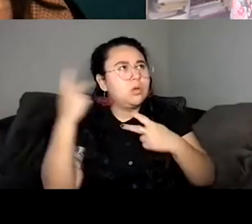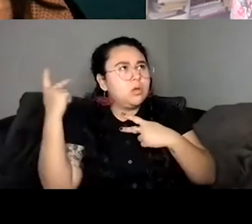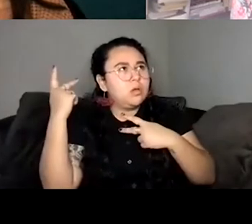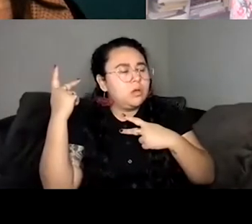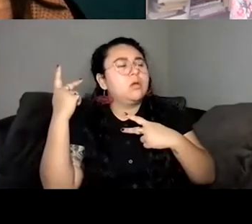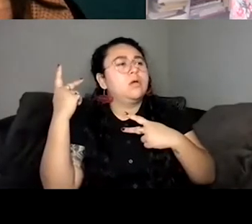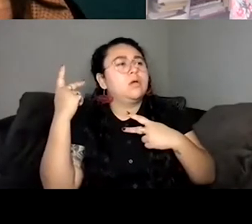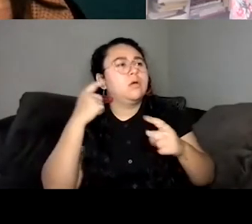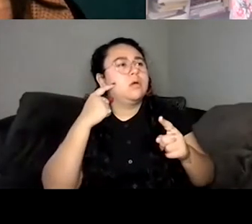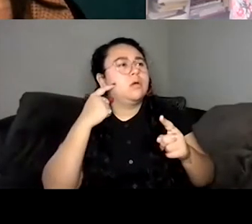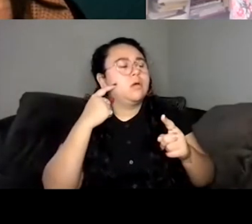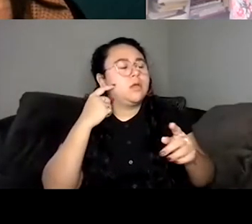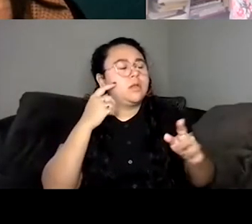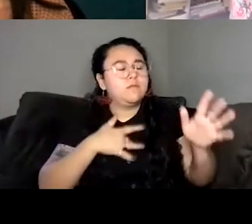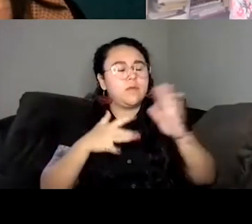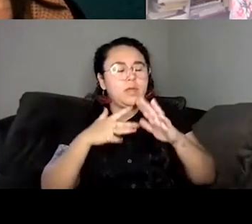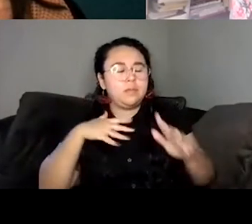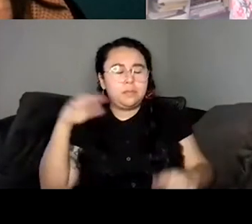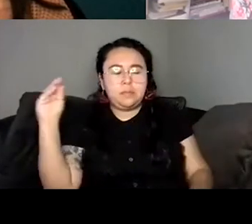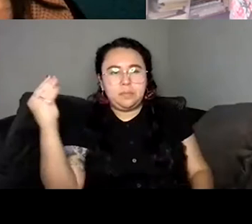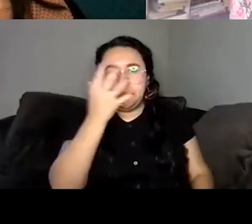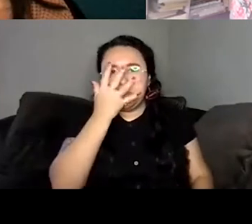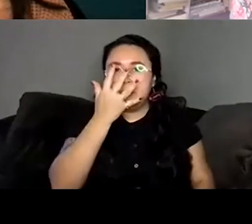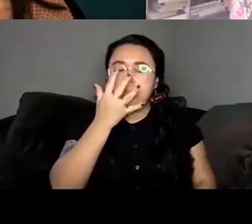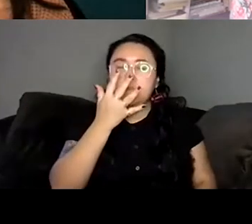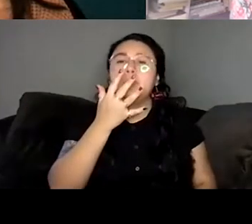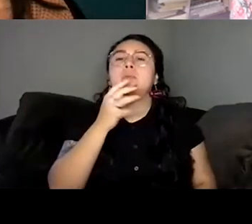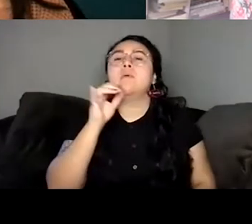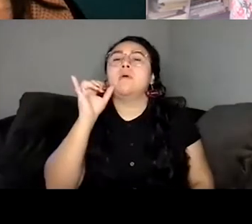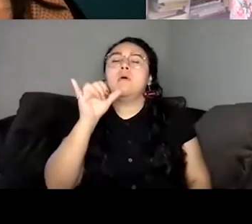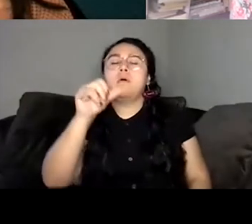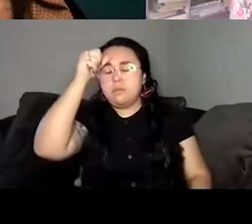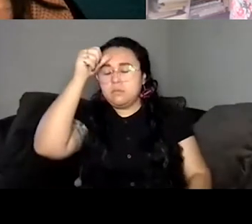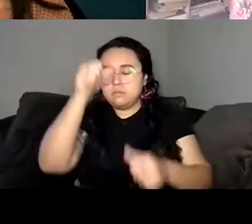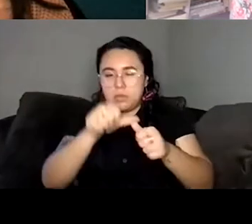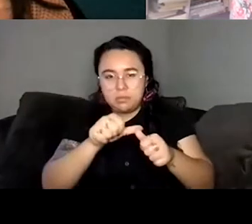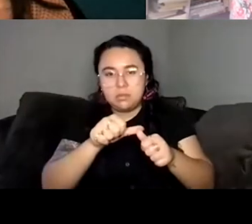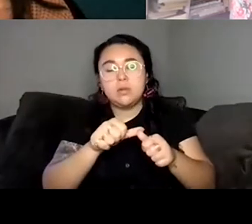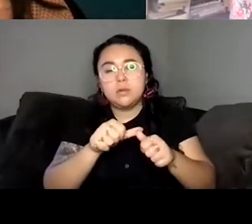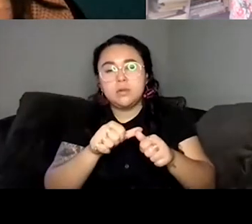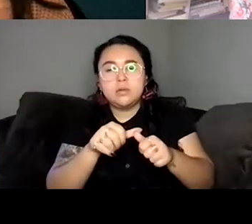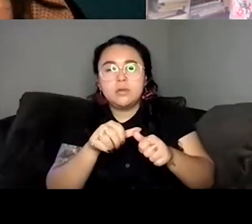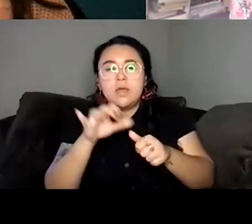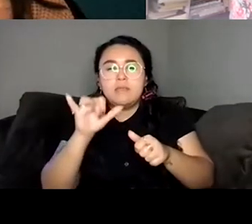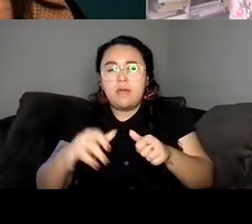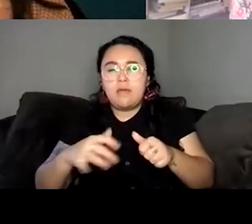rushes forward. So I kind of wanted to channel that the humanity of that how sometimes it's